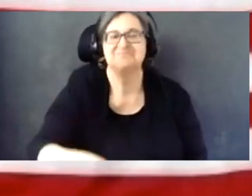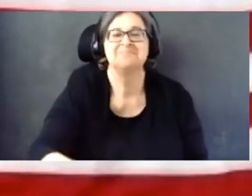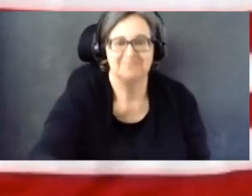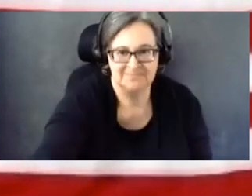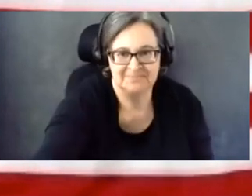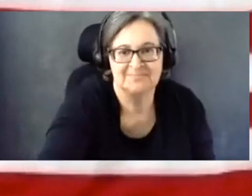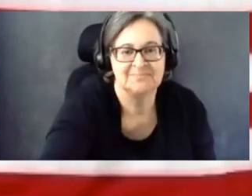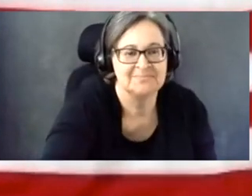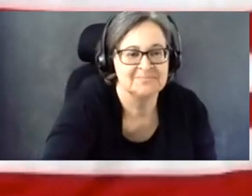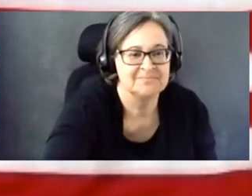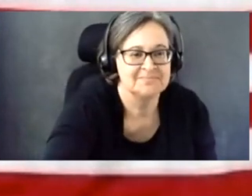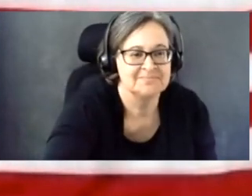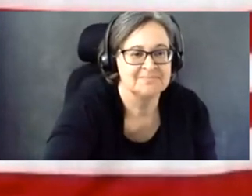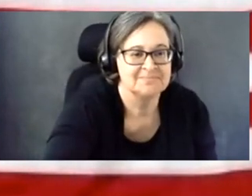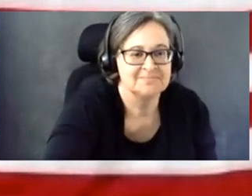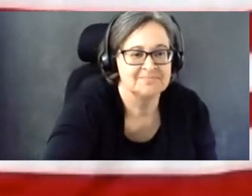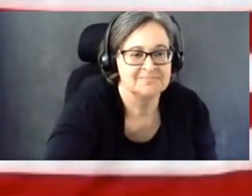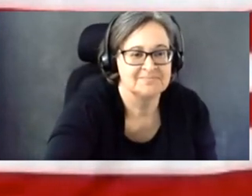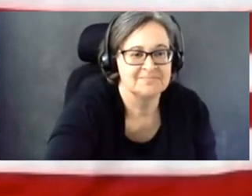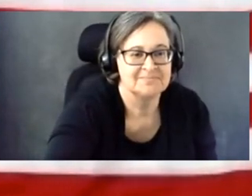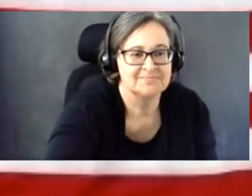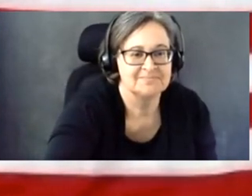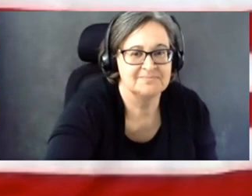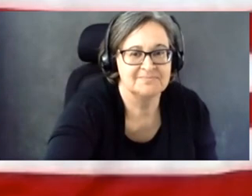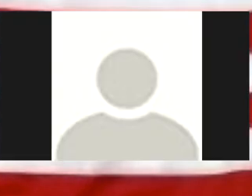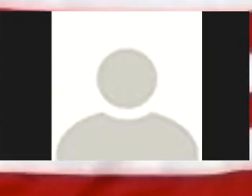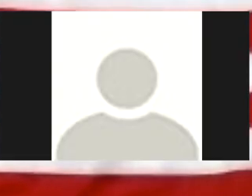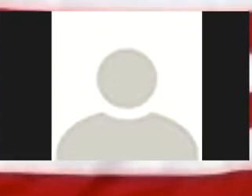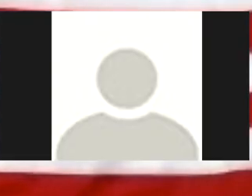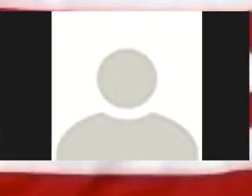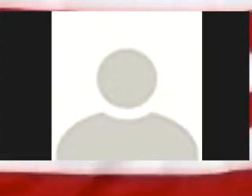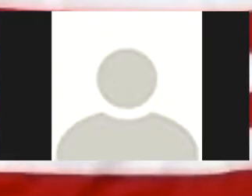an accessibility study on the 2020 election.